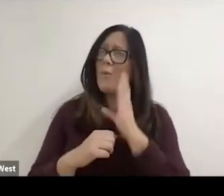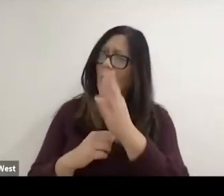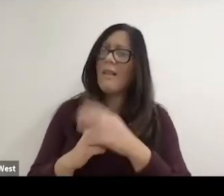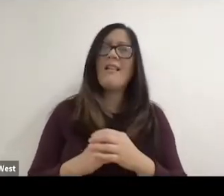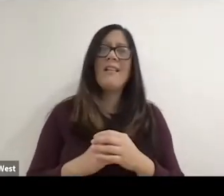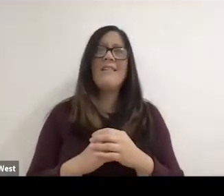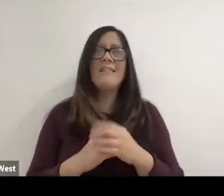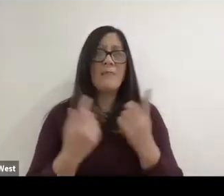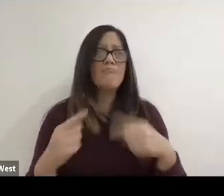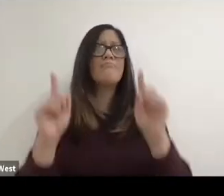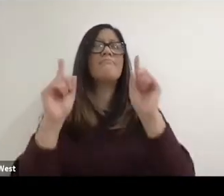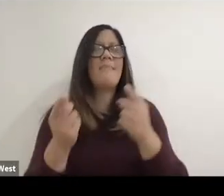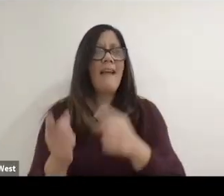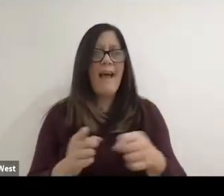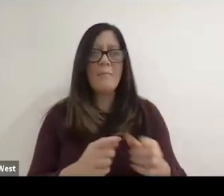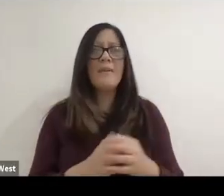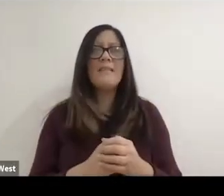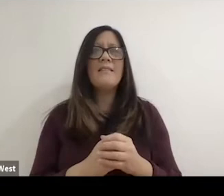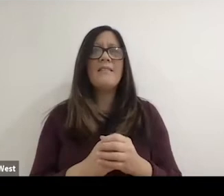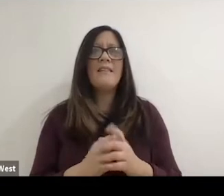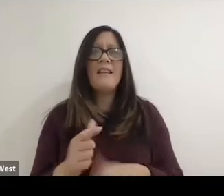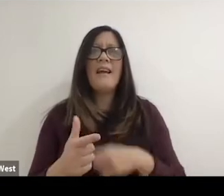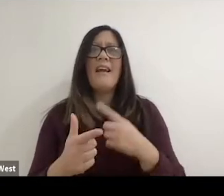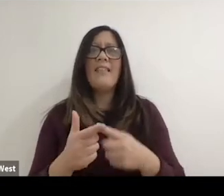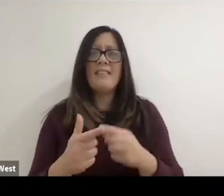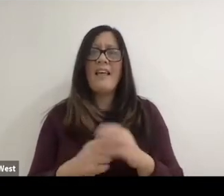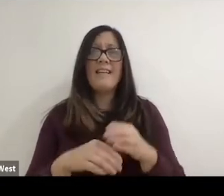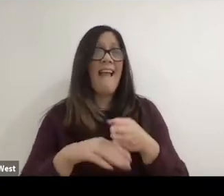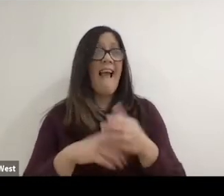that has happened and supposedly said something else that was then repeated in